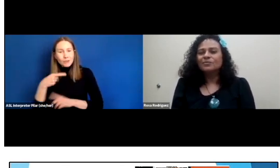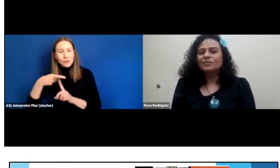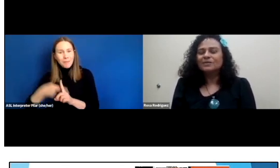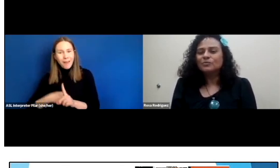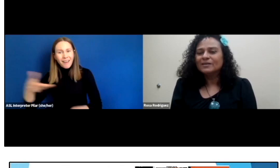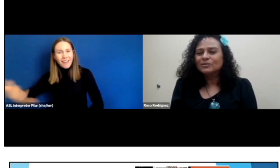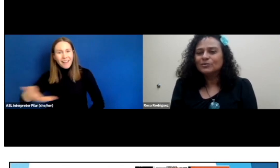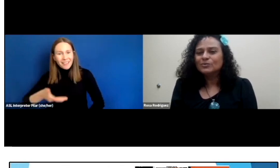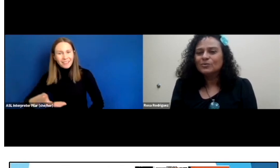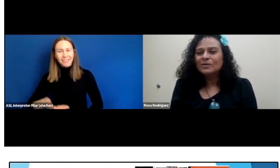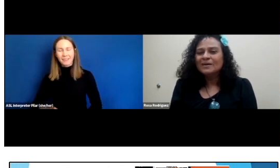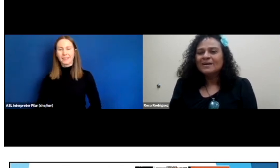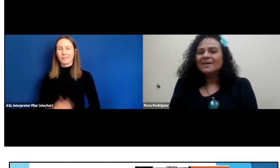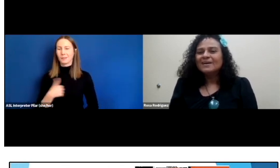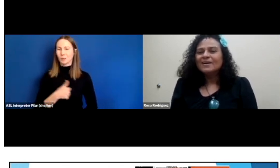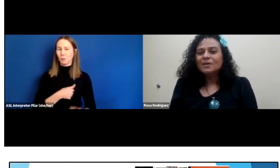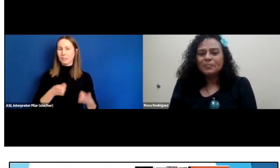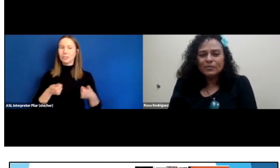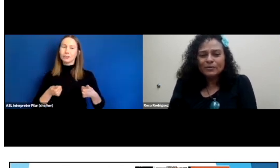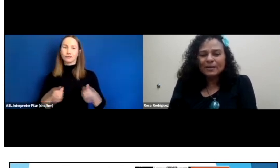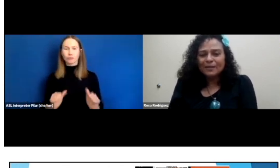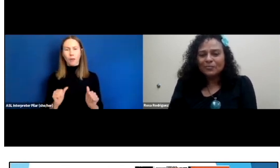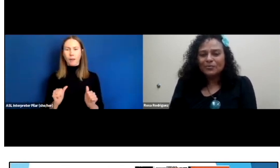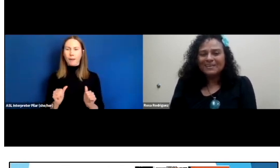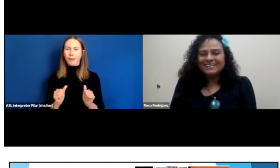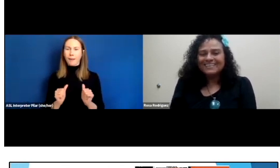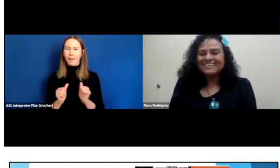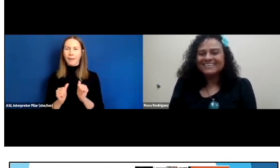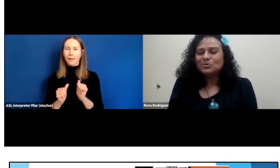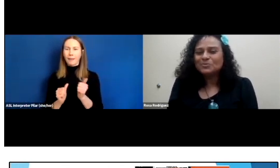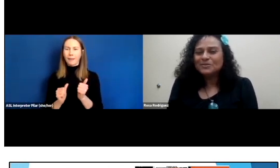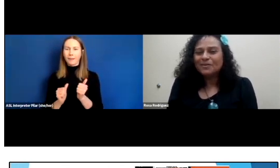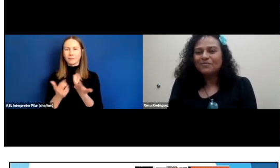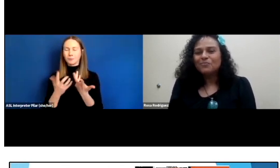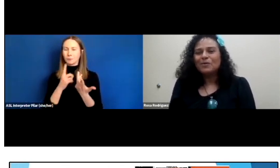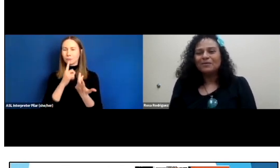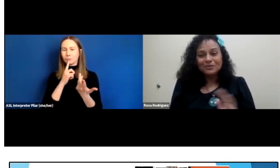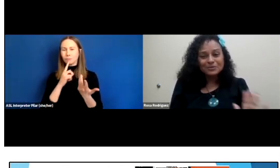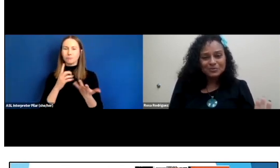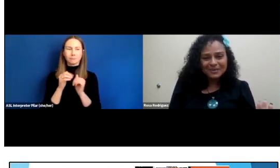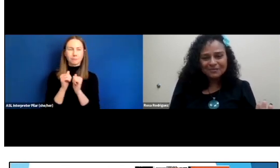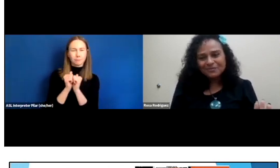We try to compete with the library in terms of whatever they're doing